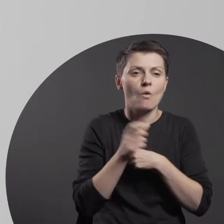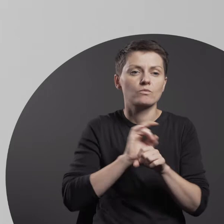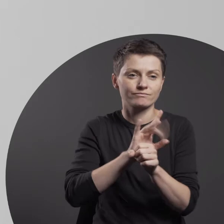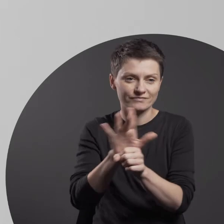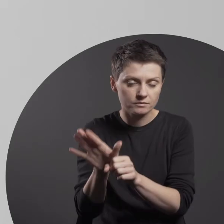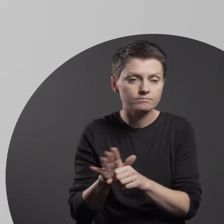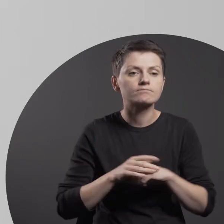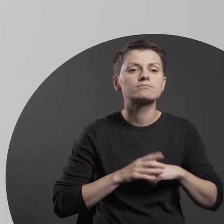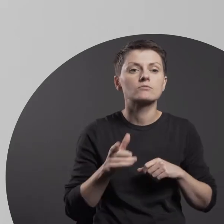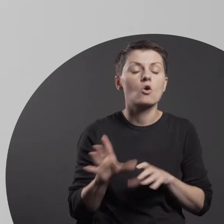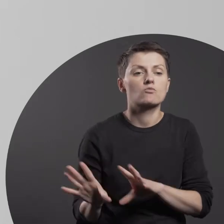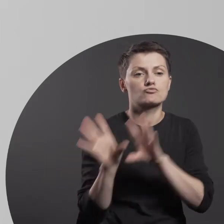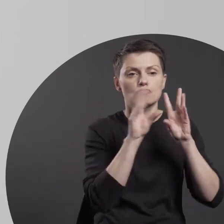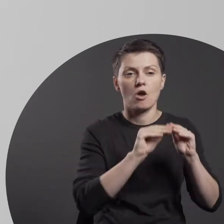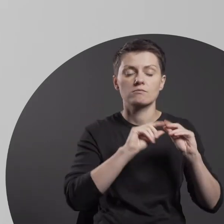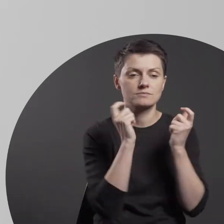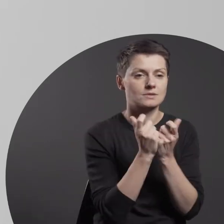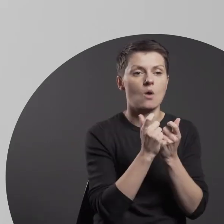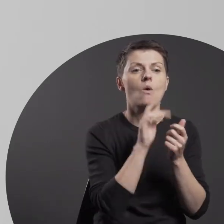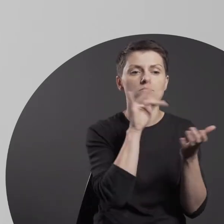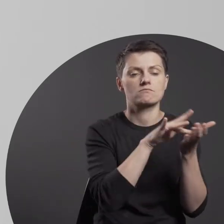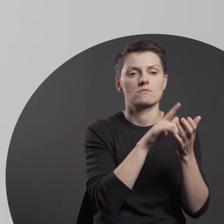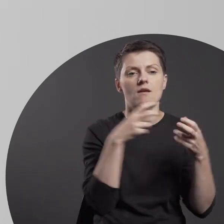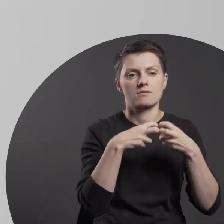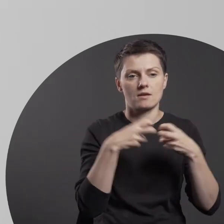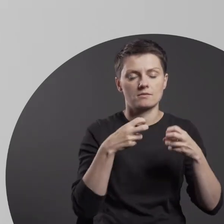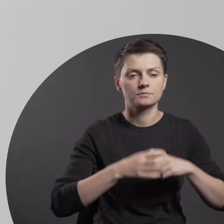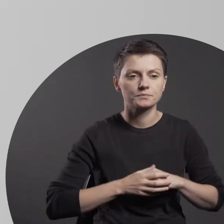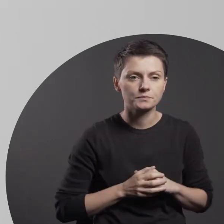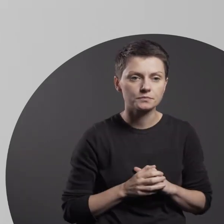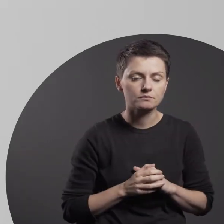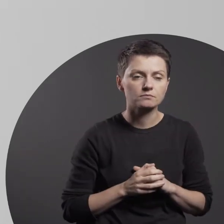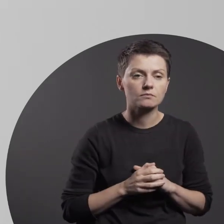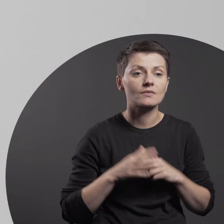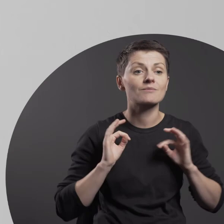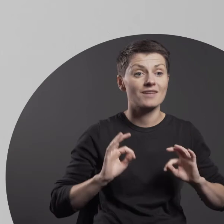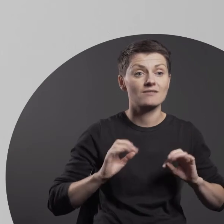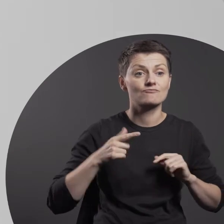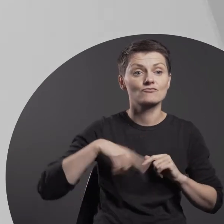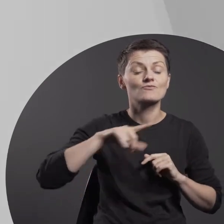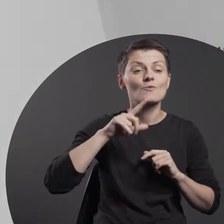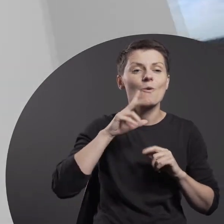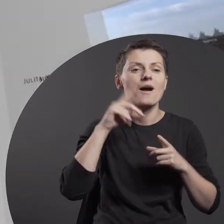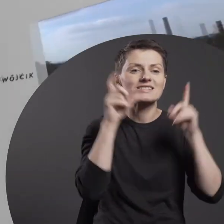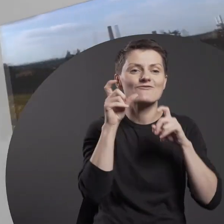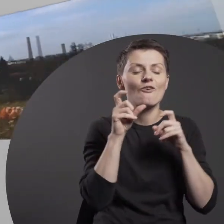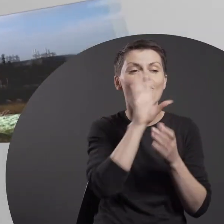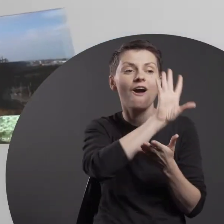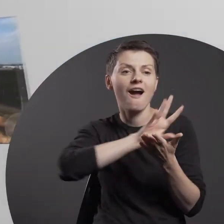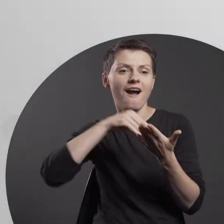we have transferred the project in its entirety online. We are in the digital version of one of the exhibition spaces